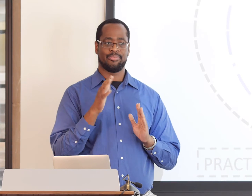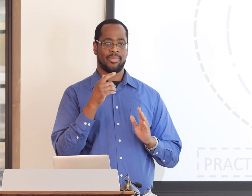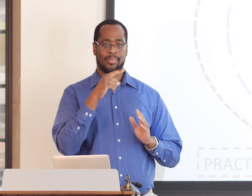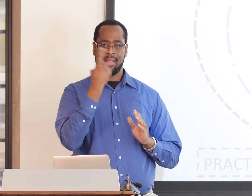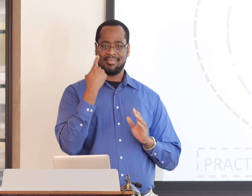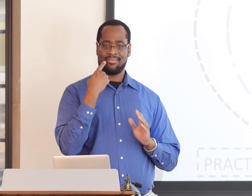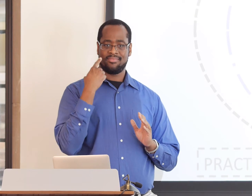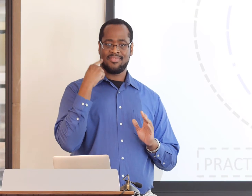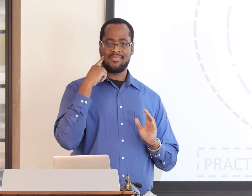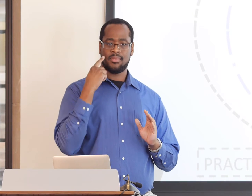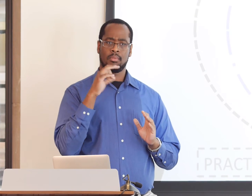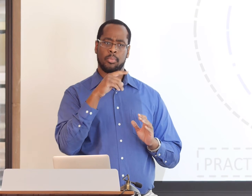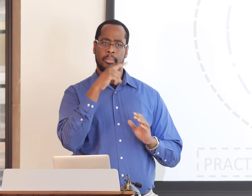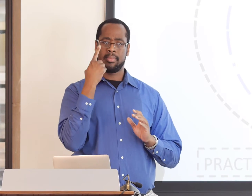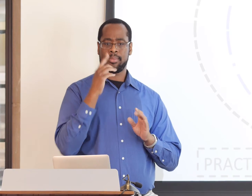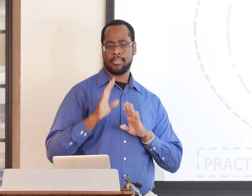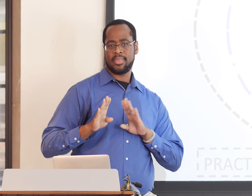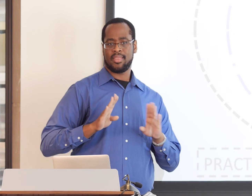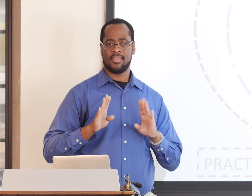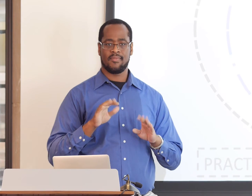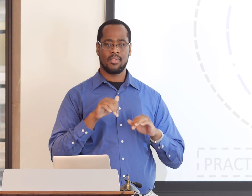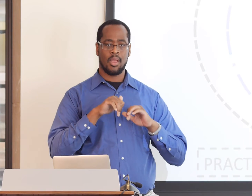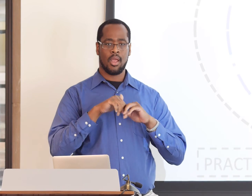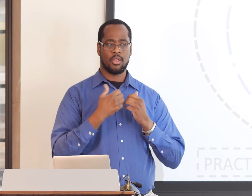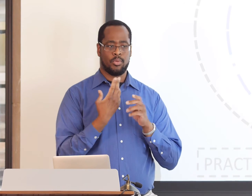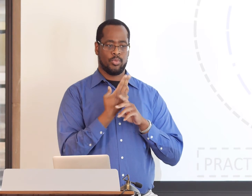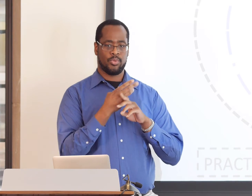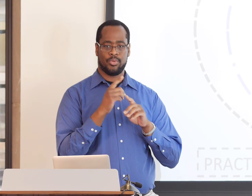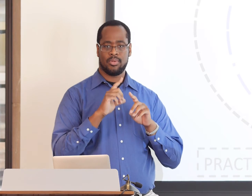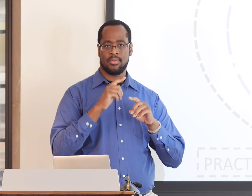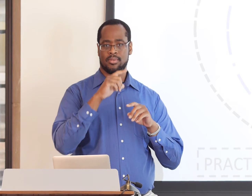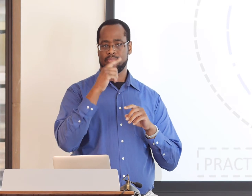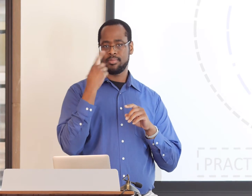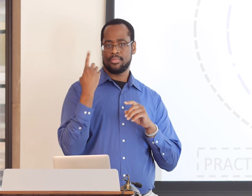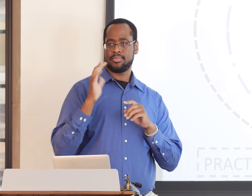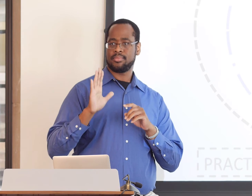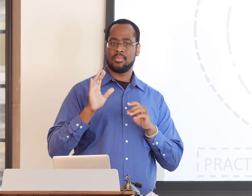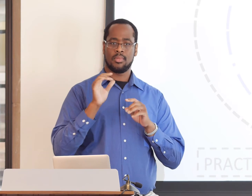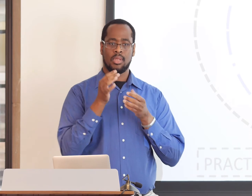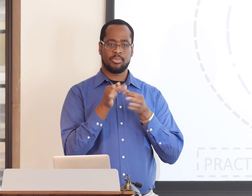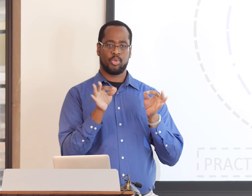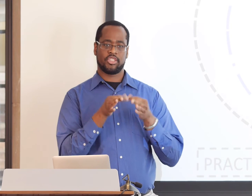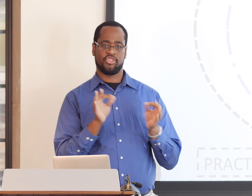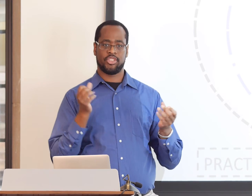and she happened to show apparently some Black behaviors